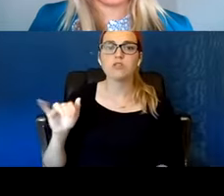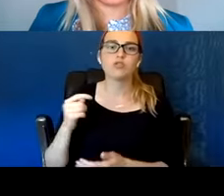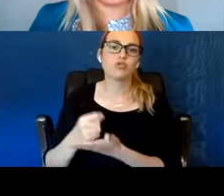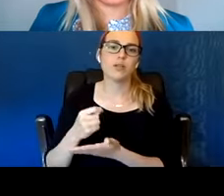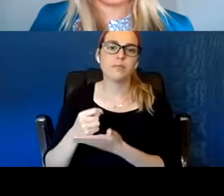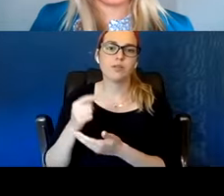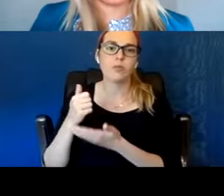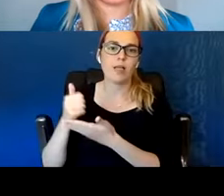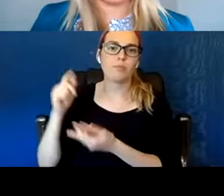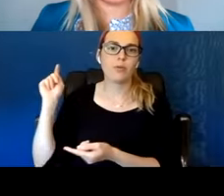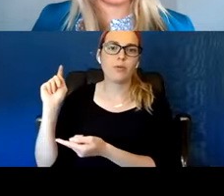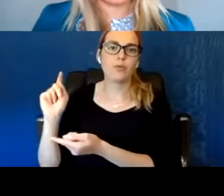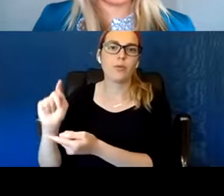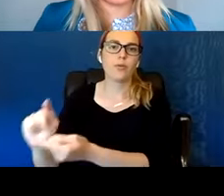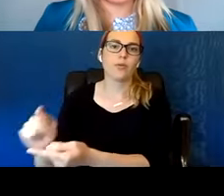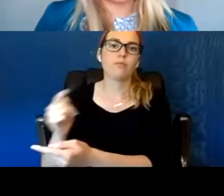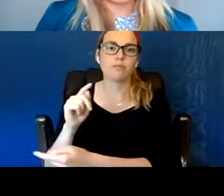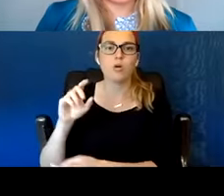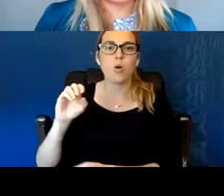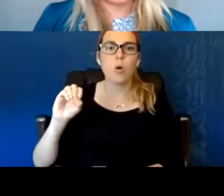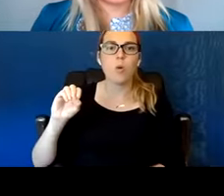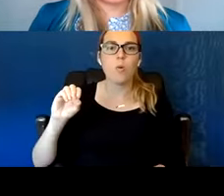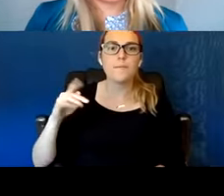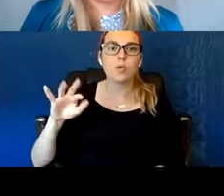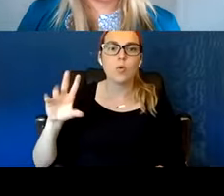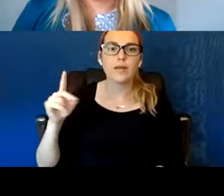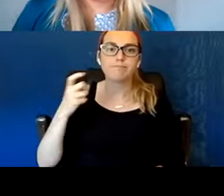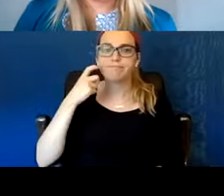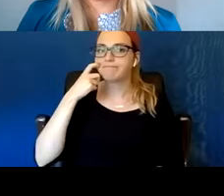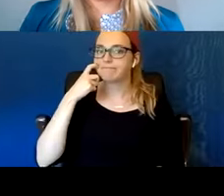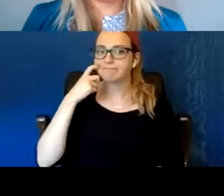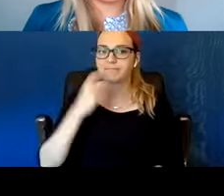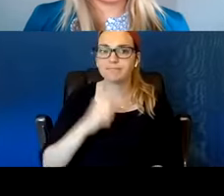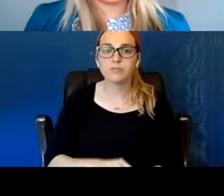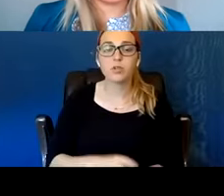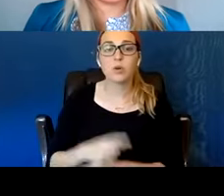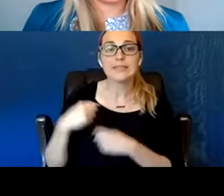And since then, since January he has not used any opioids.